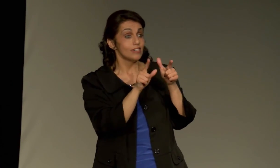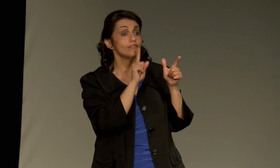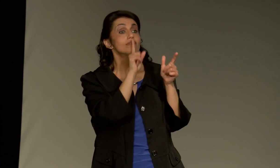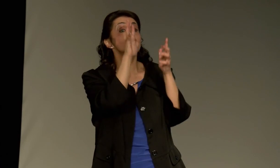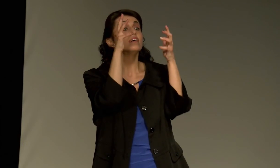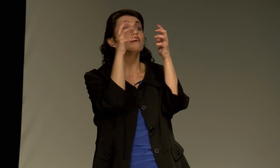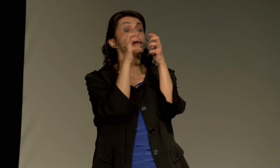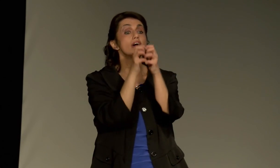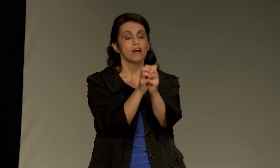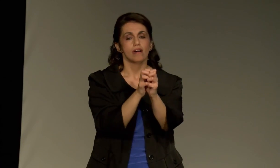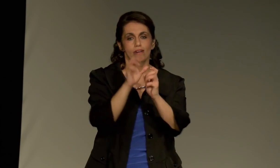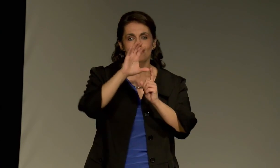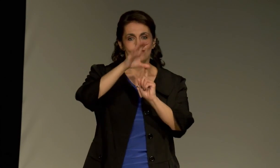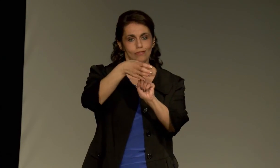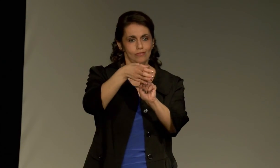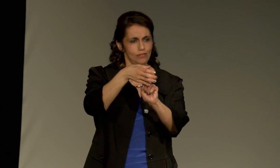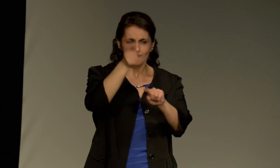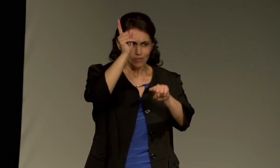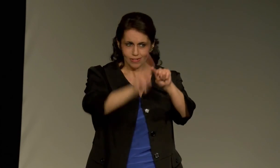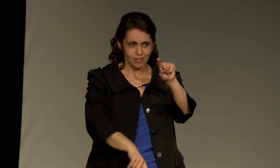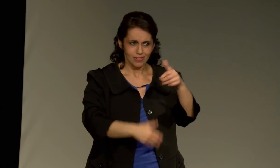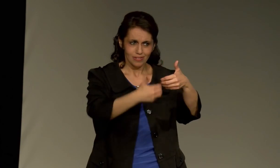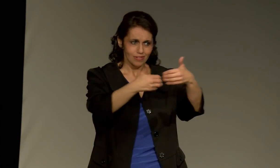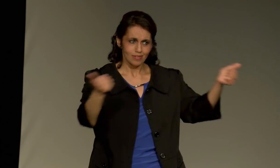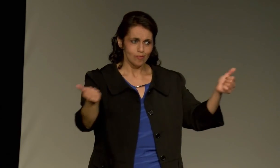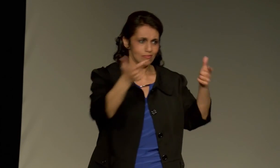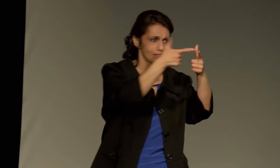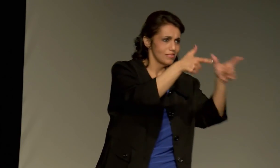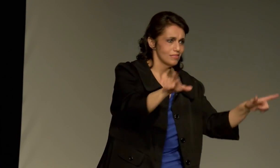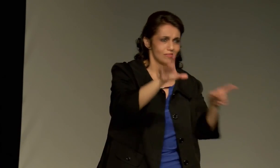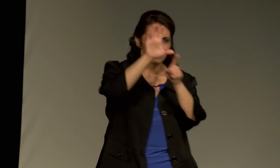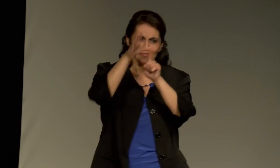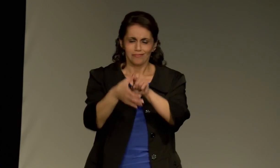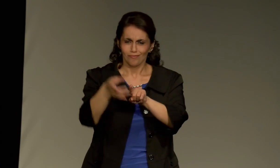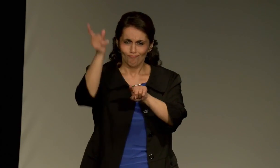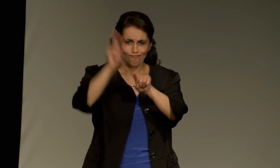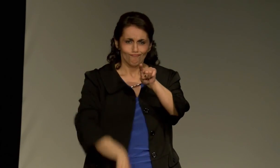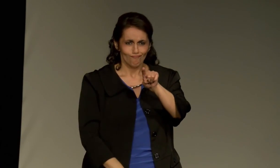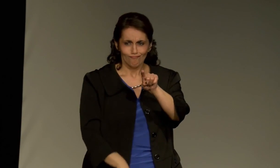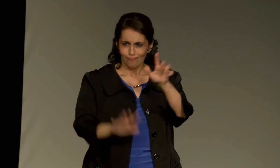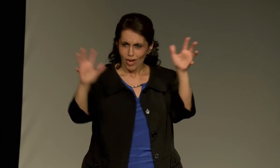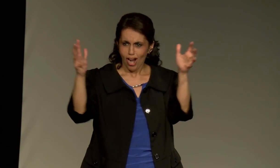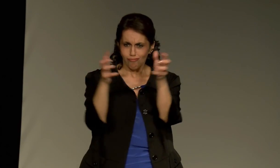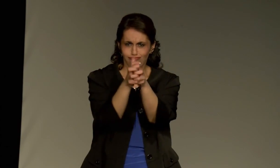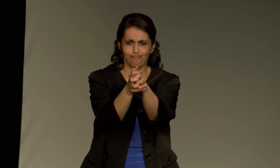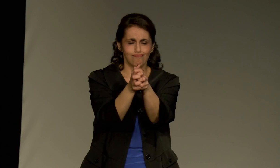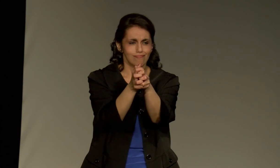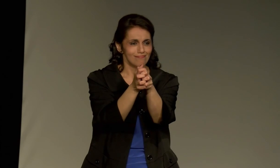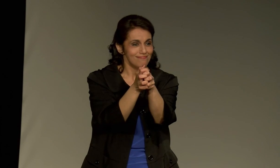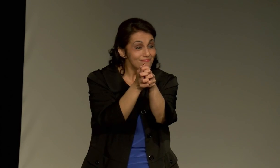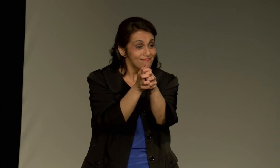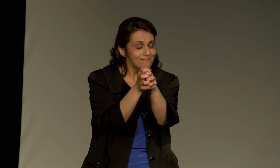Typically, they don't realize that with that language comes a culture.